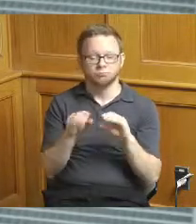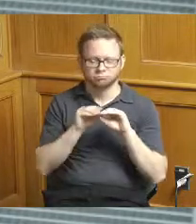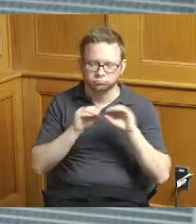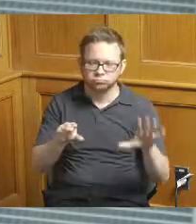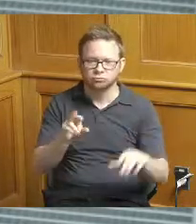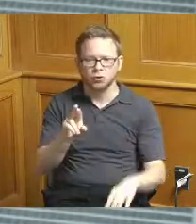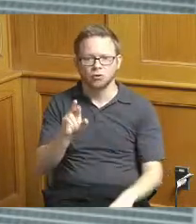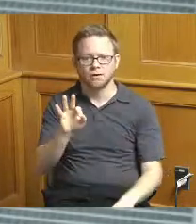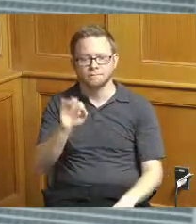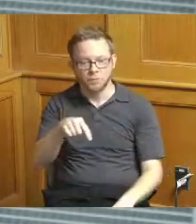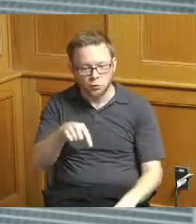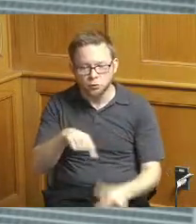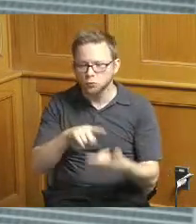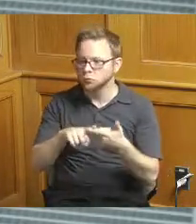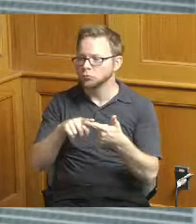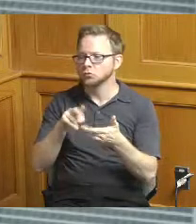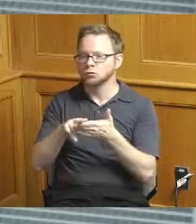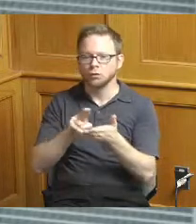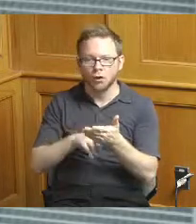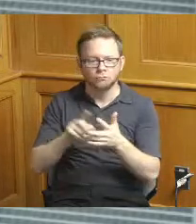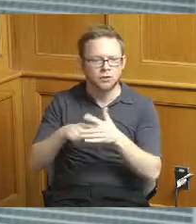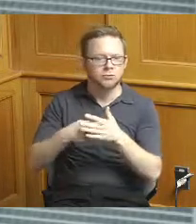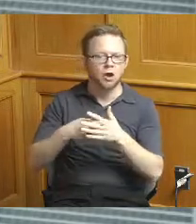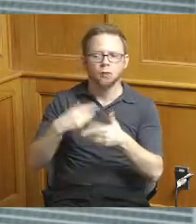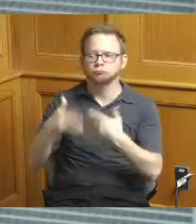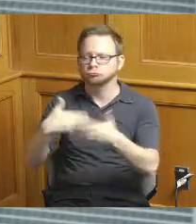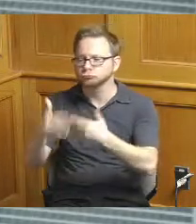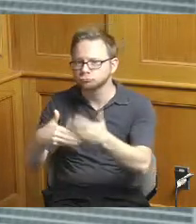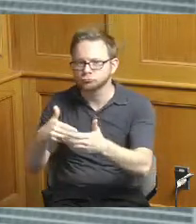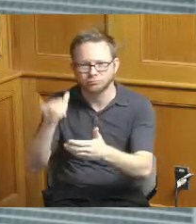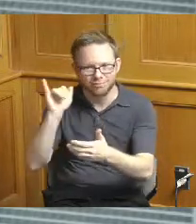contract and then starting initiation of planning for instance will have a cascading effect on the